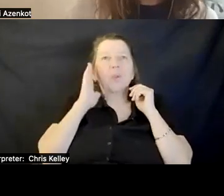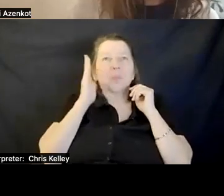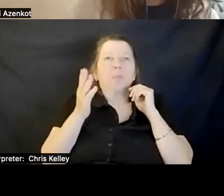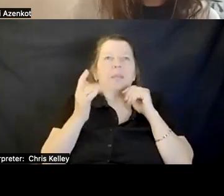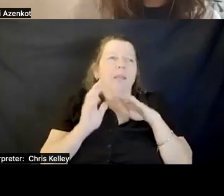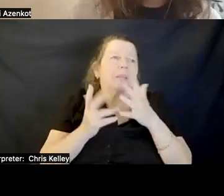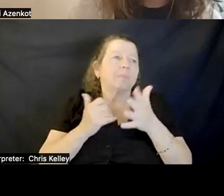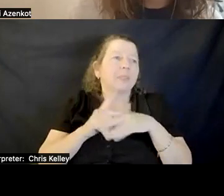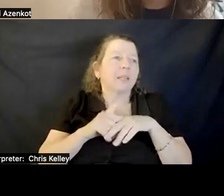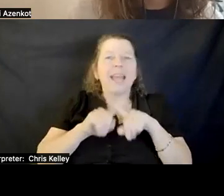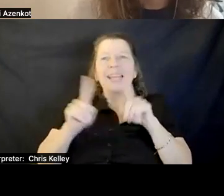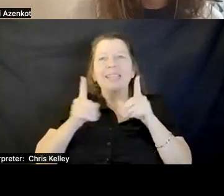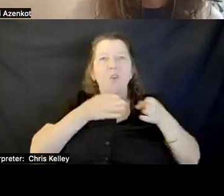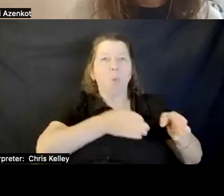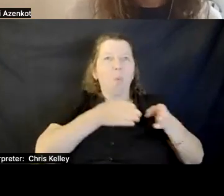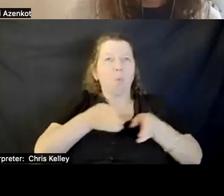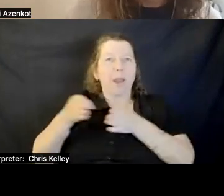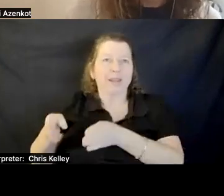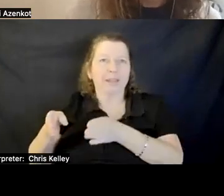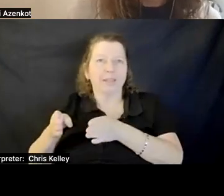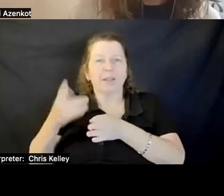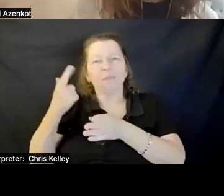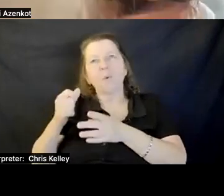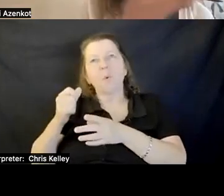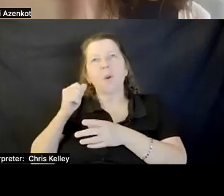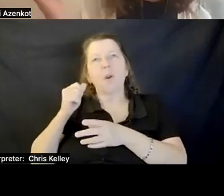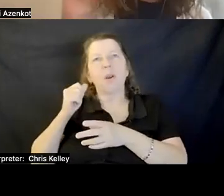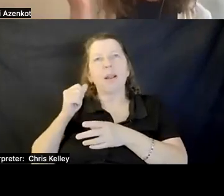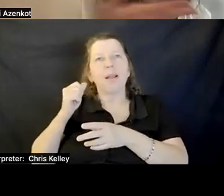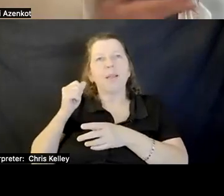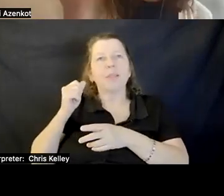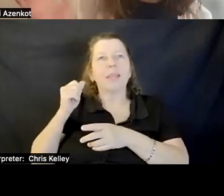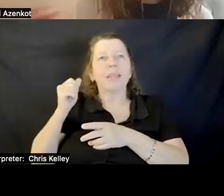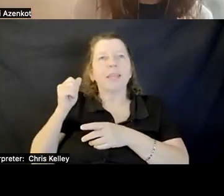different approach you should take for audio descriptions in an immersive 3D space.